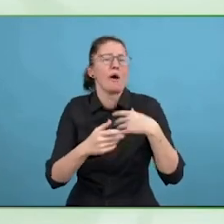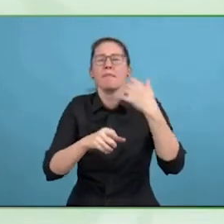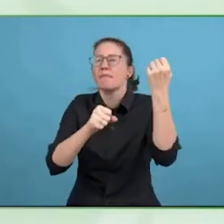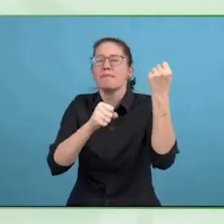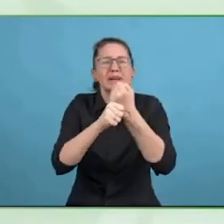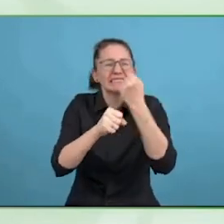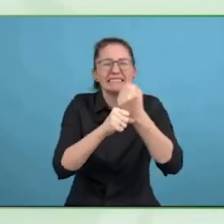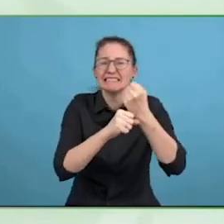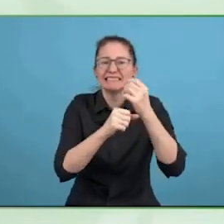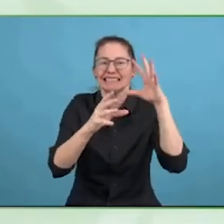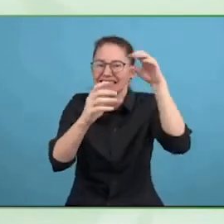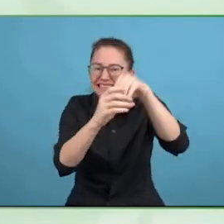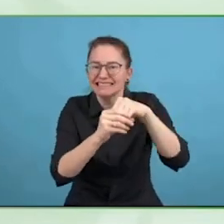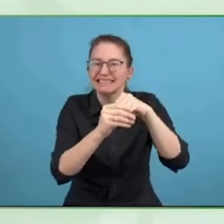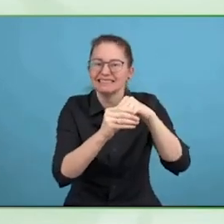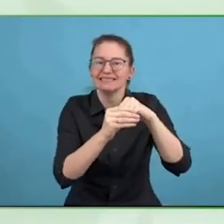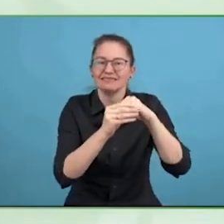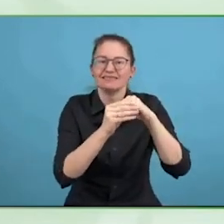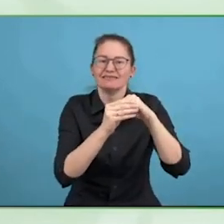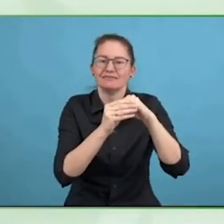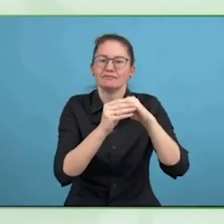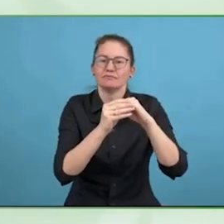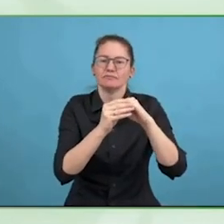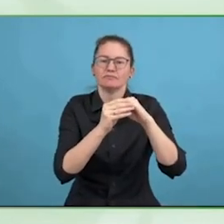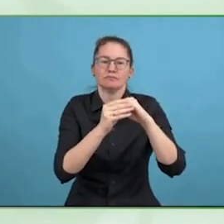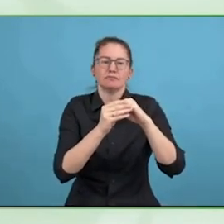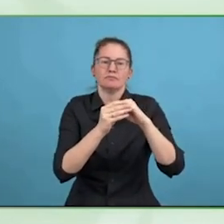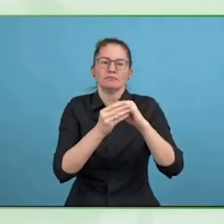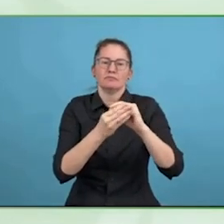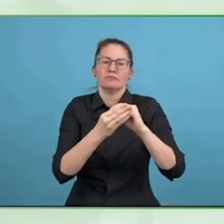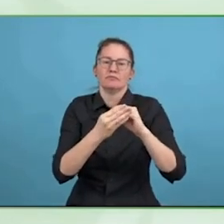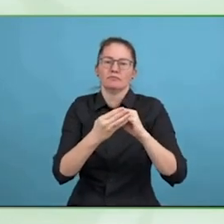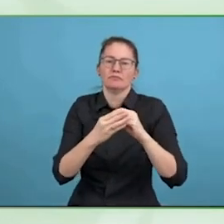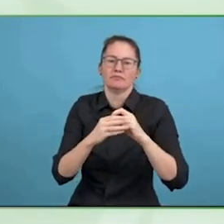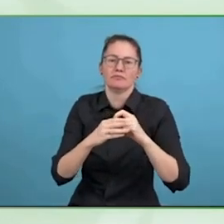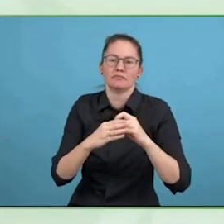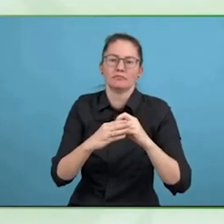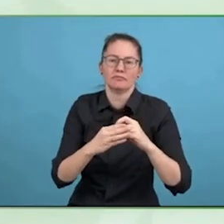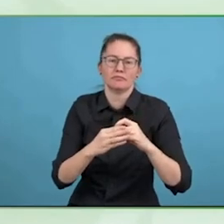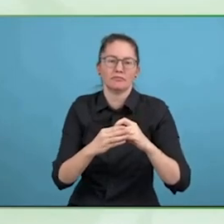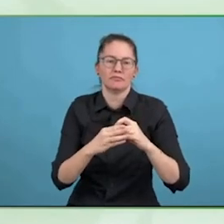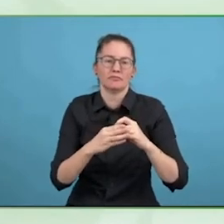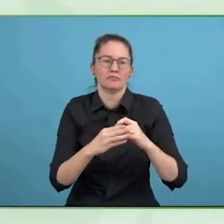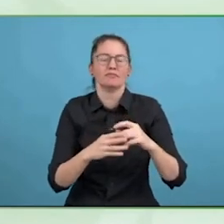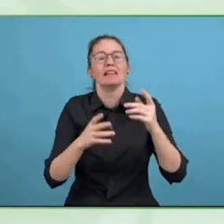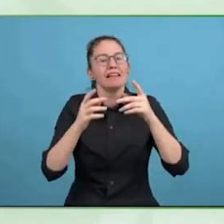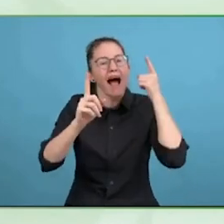The one thing I would say is that it is very interesting to see how